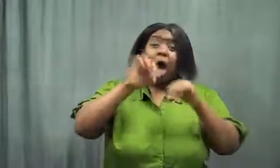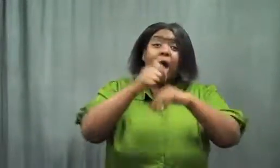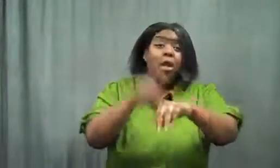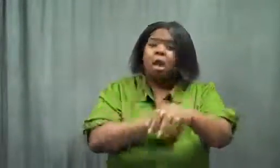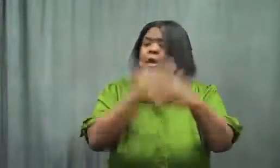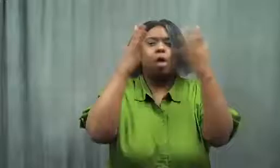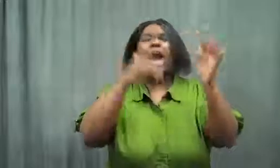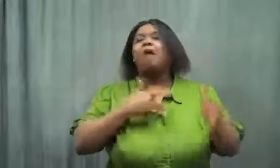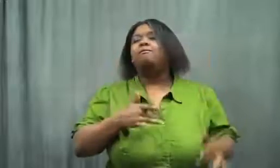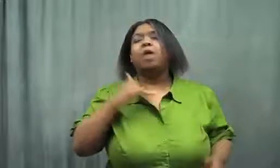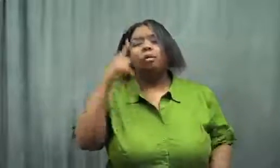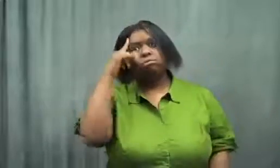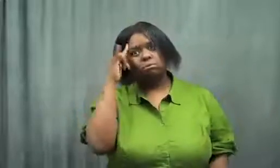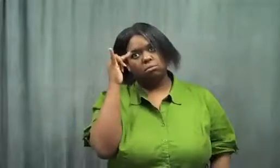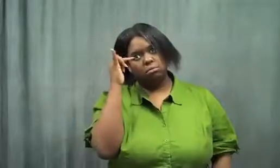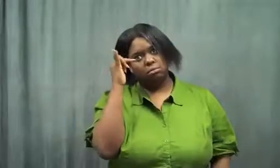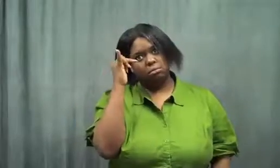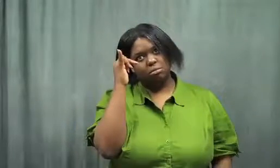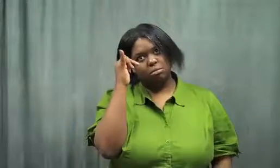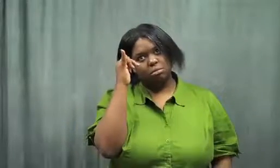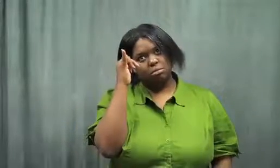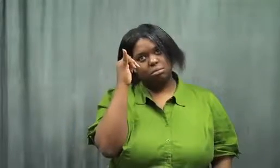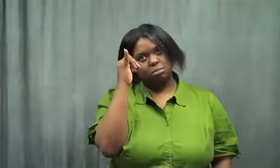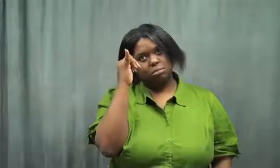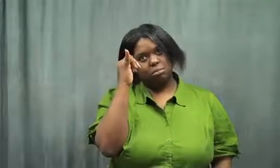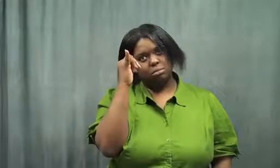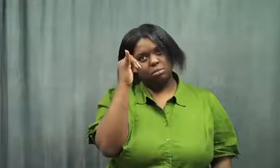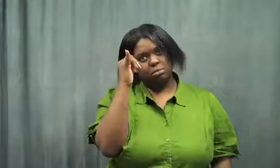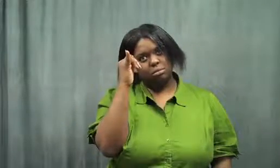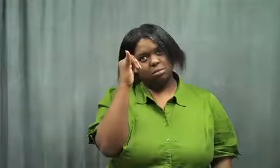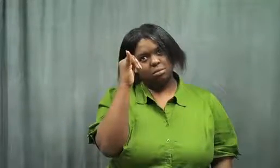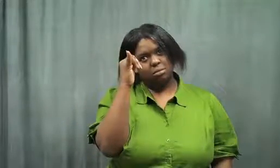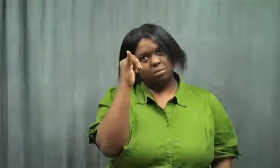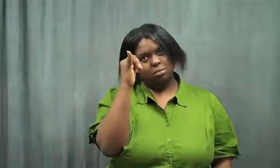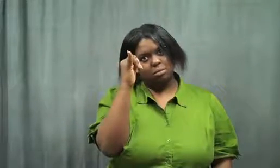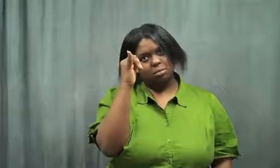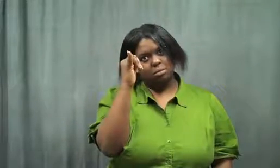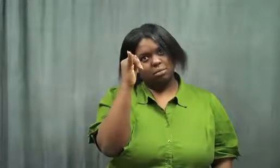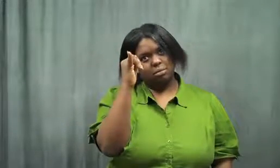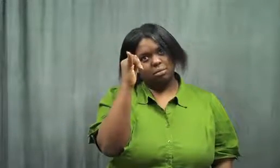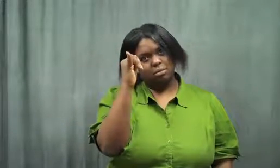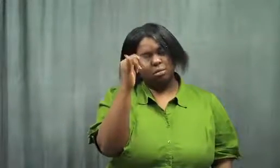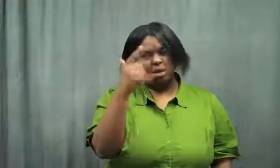I don't know how long it lasted, it felt like for-ever!